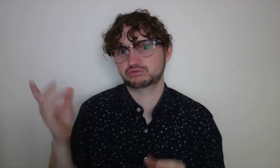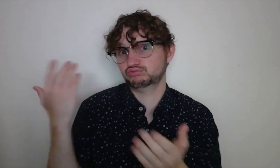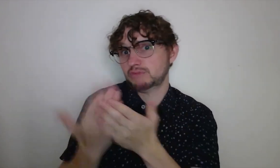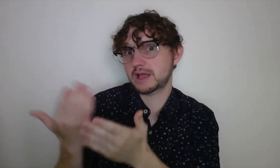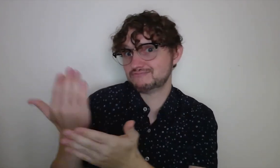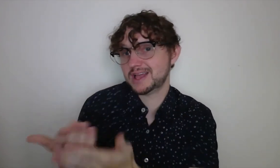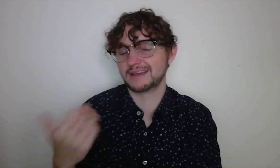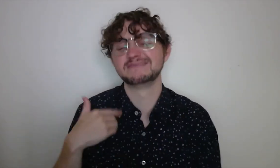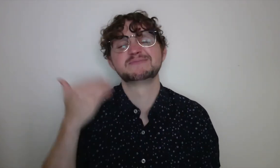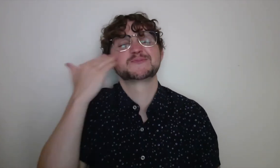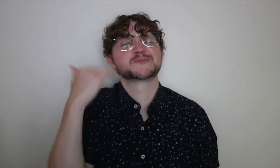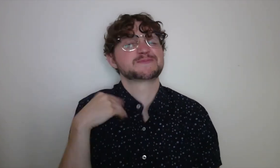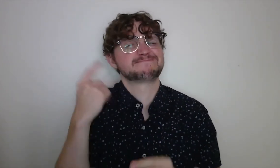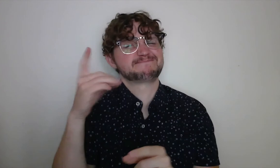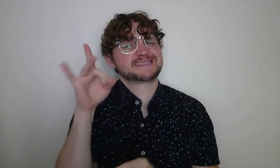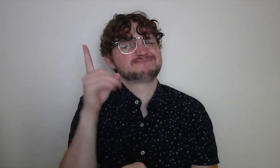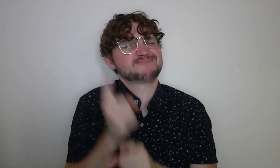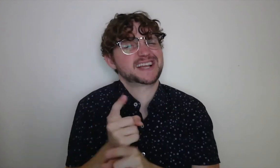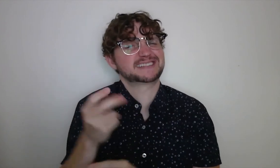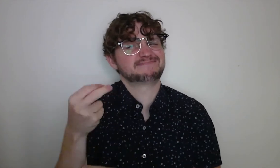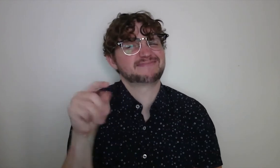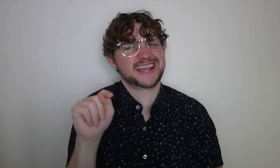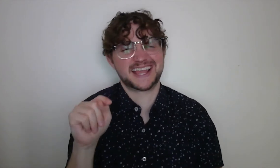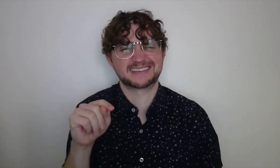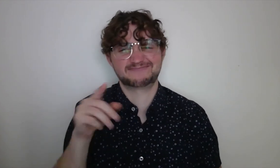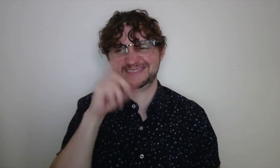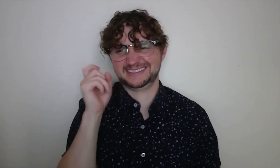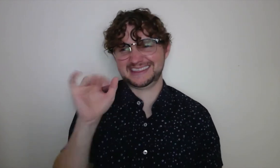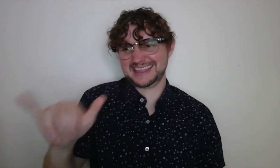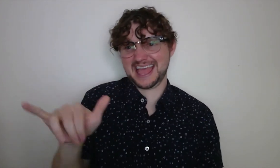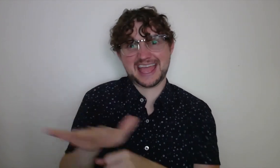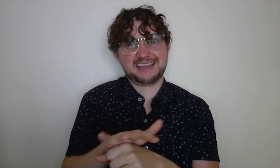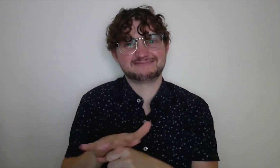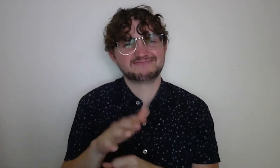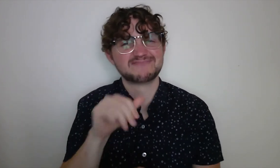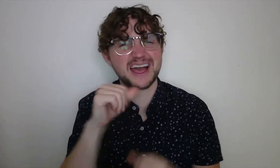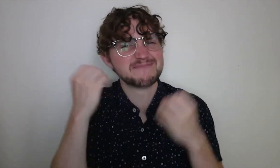began to rise, it was a beautiful morning for this photograph.